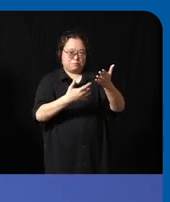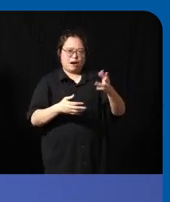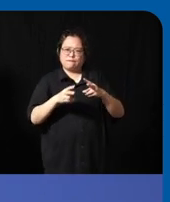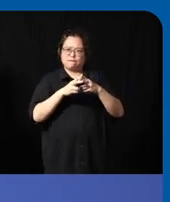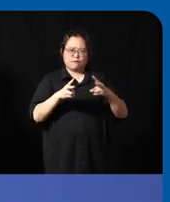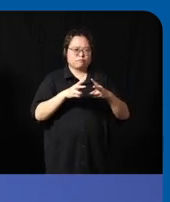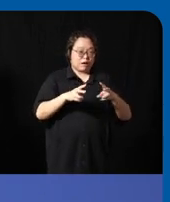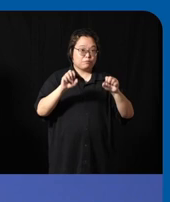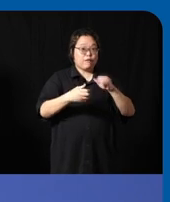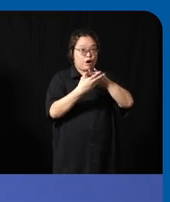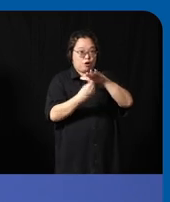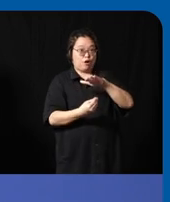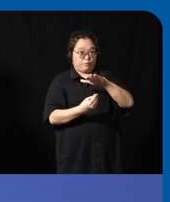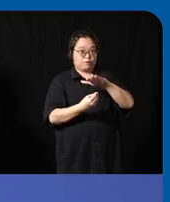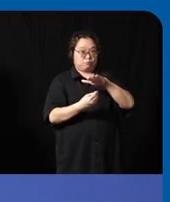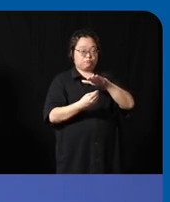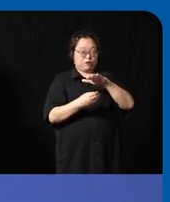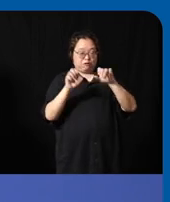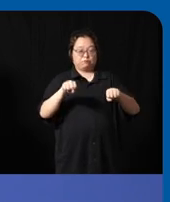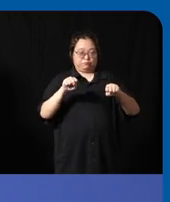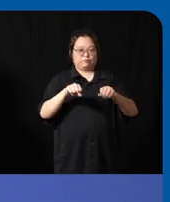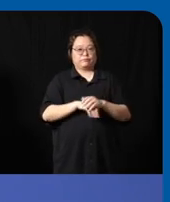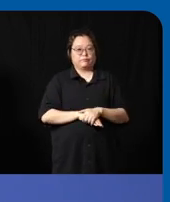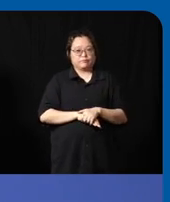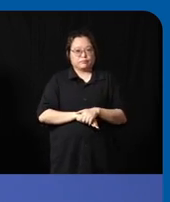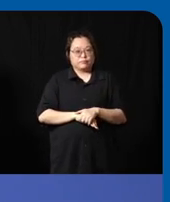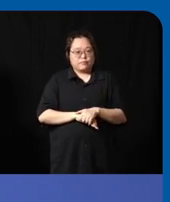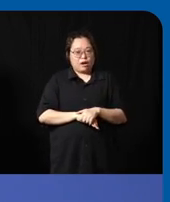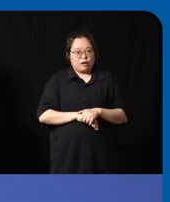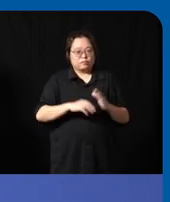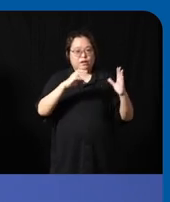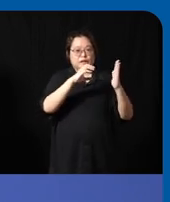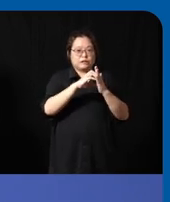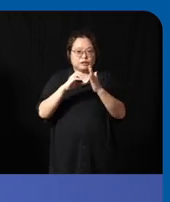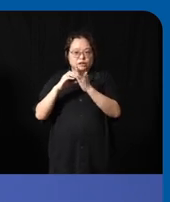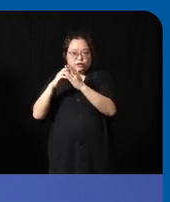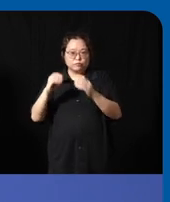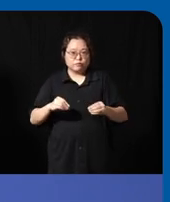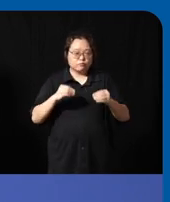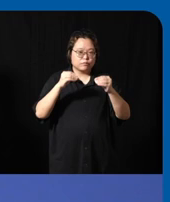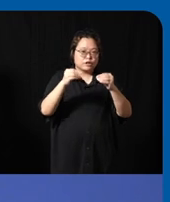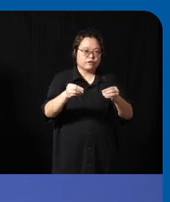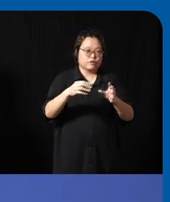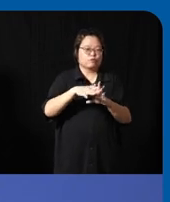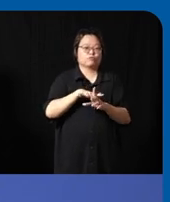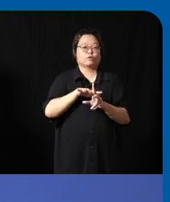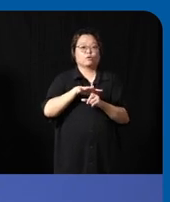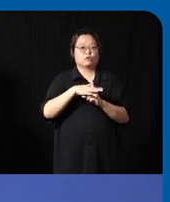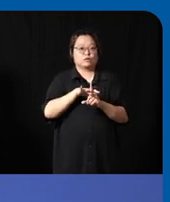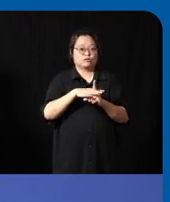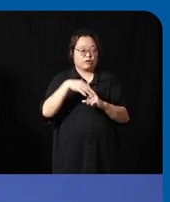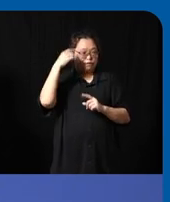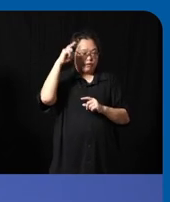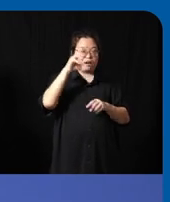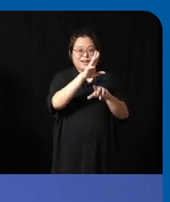replicated because the city profile provides uh contextual uh in in each City because you know